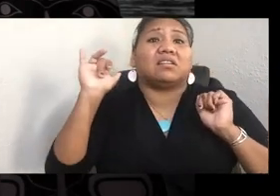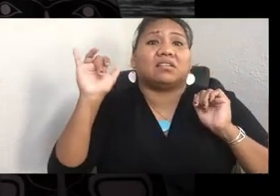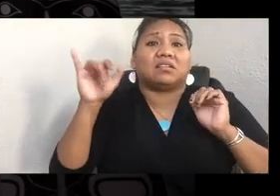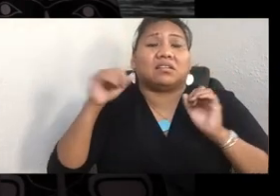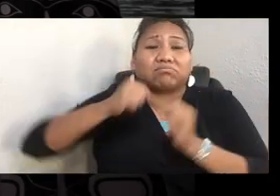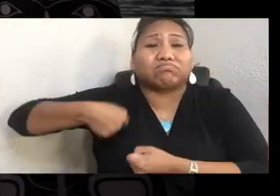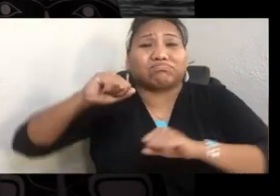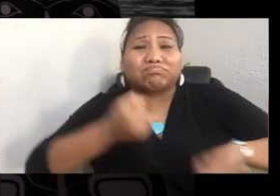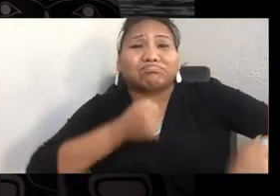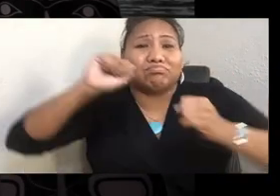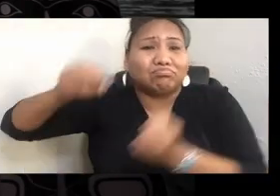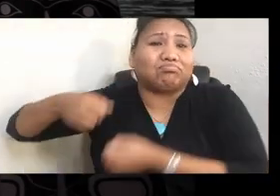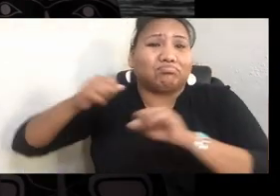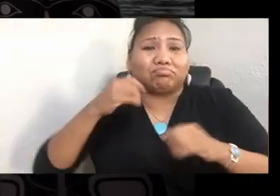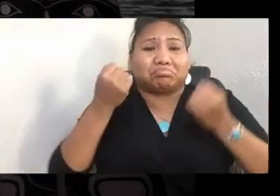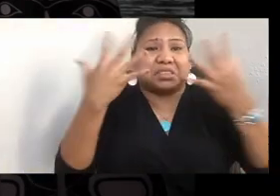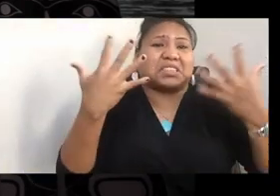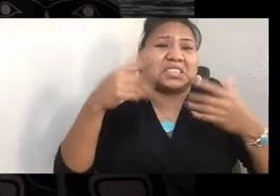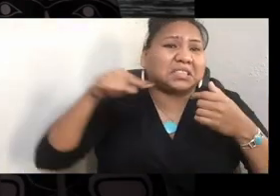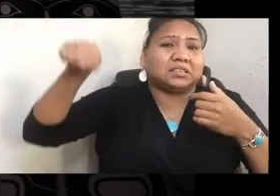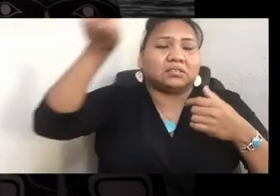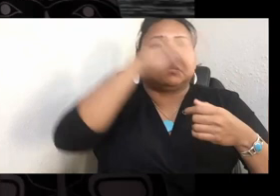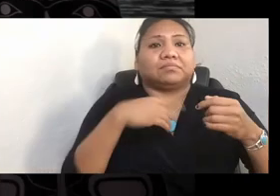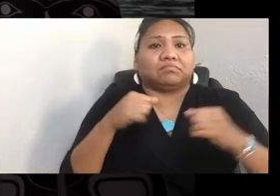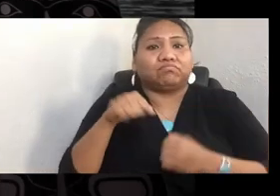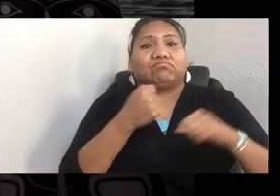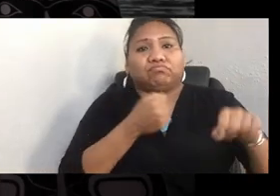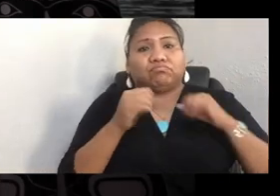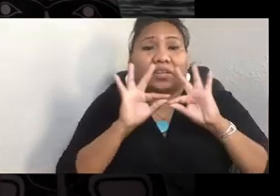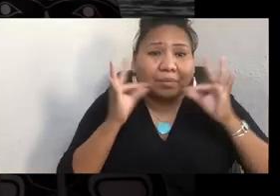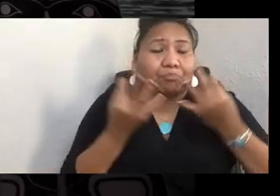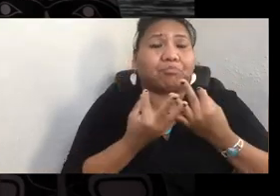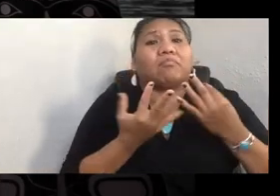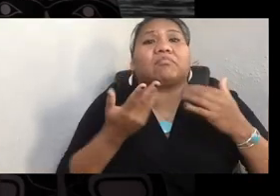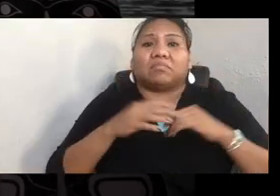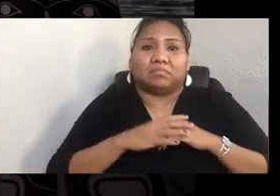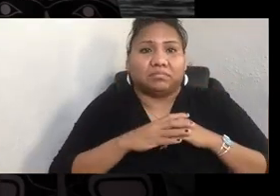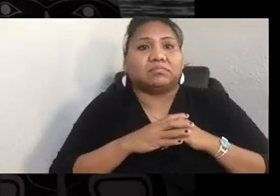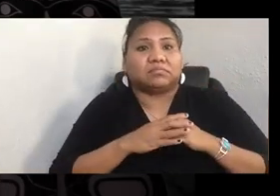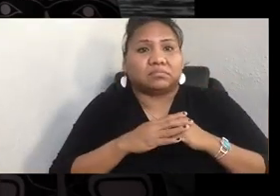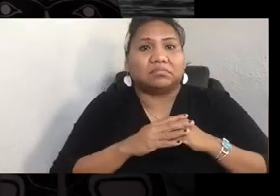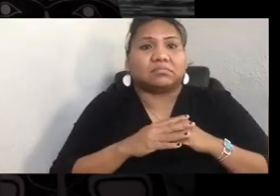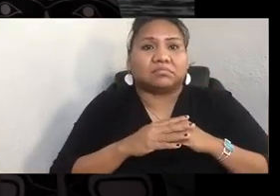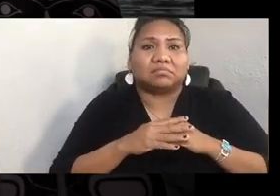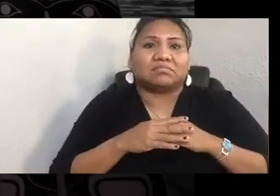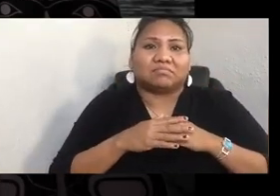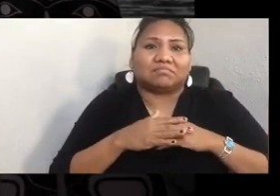And it's been one of the great honors of my life to get to know this kind of lifestyle.